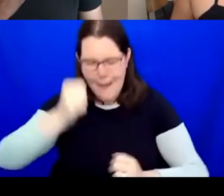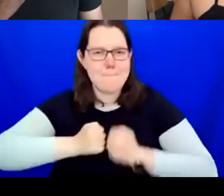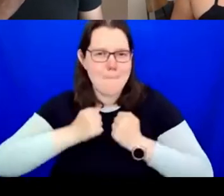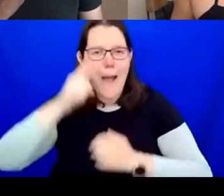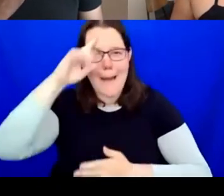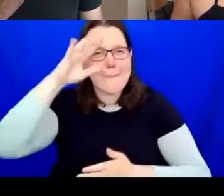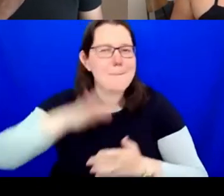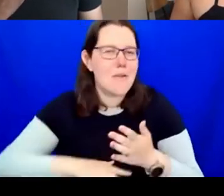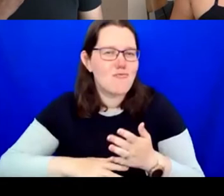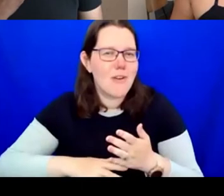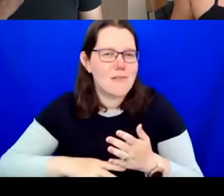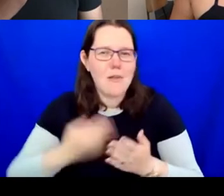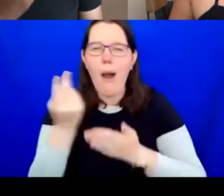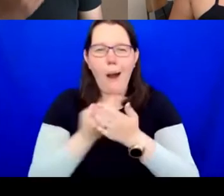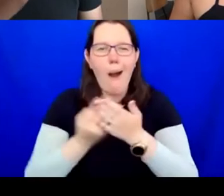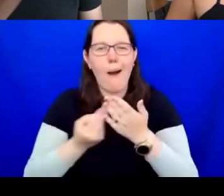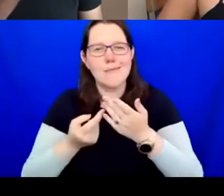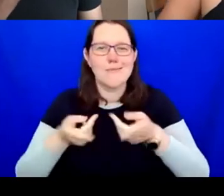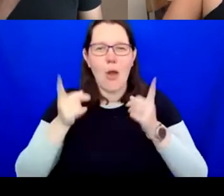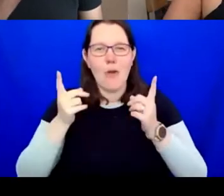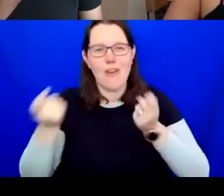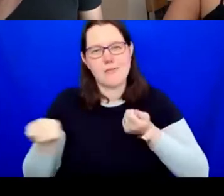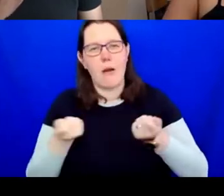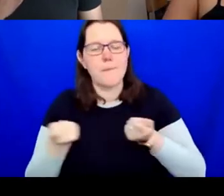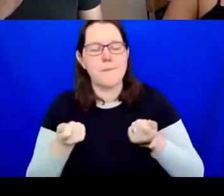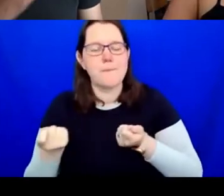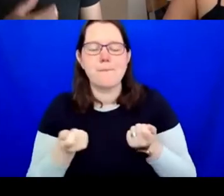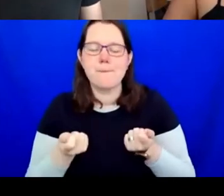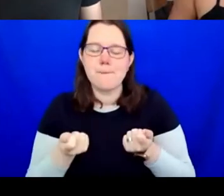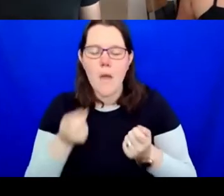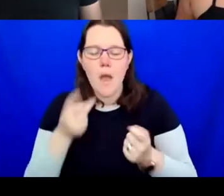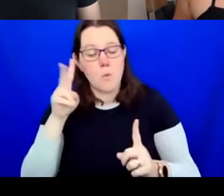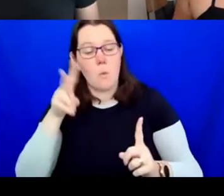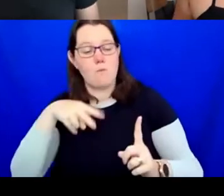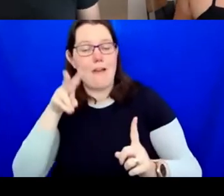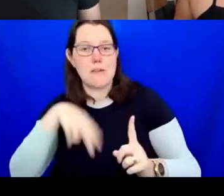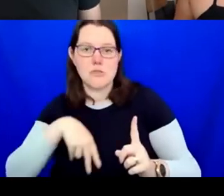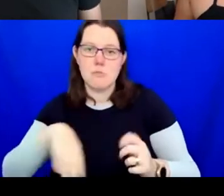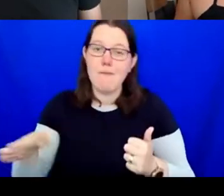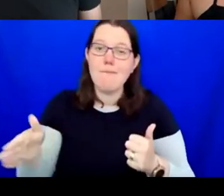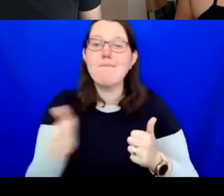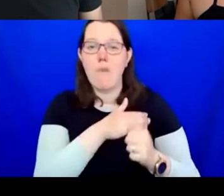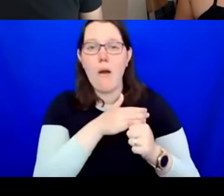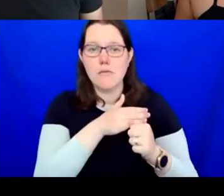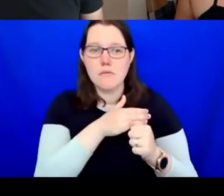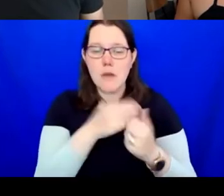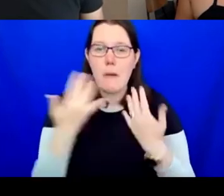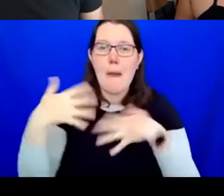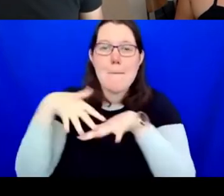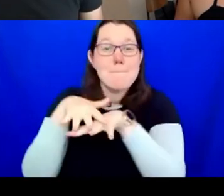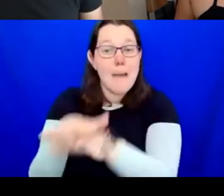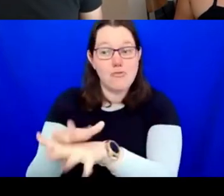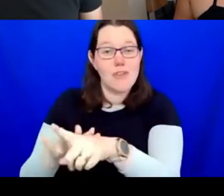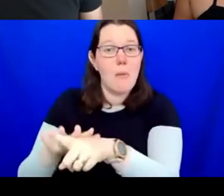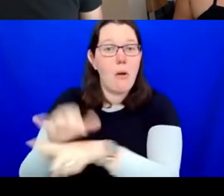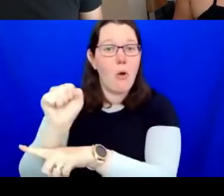an arts director. My first observation is the mainstream cultural sector need to wake up. The